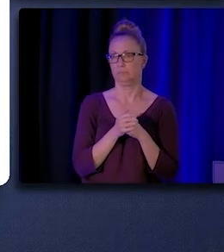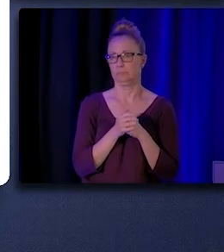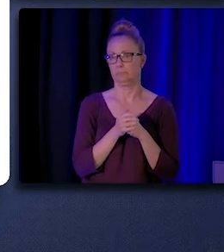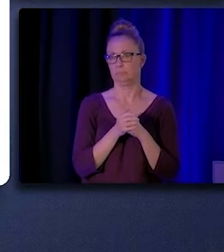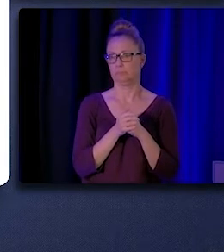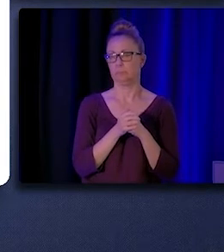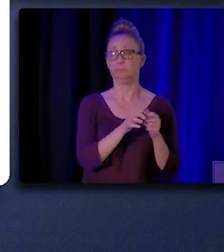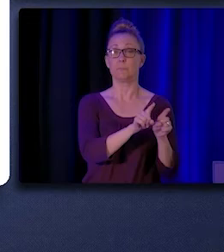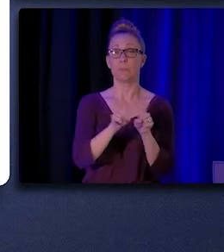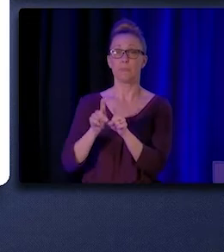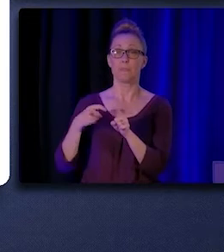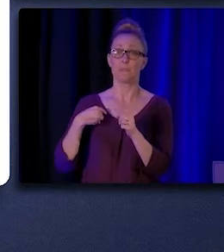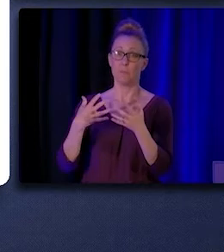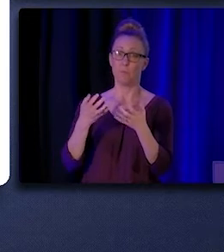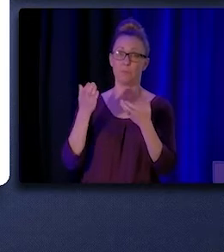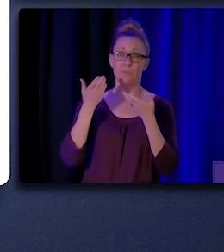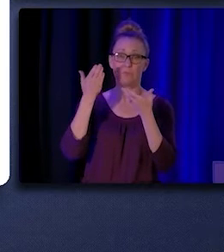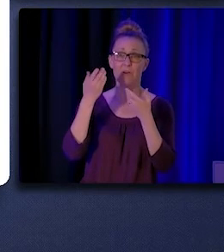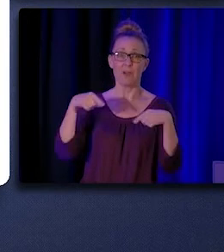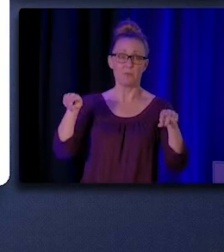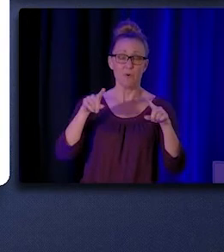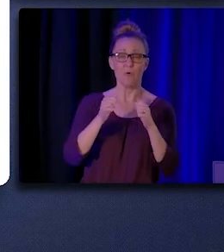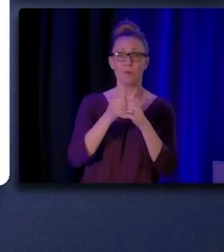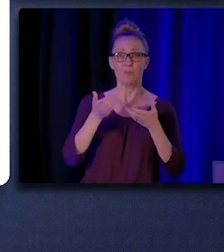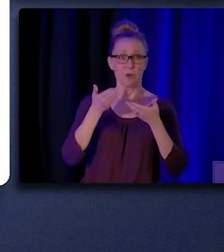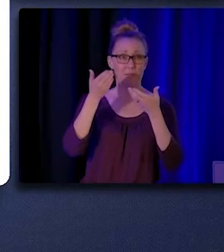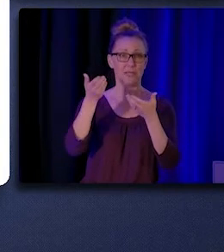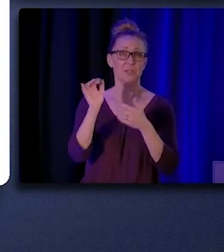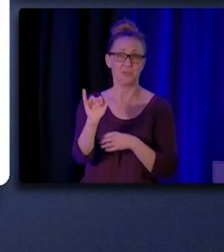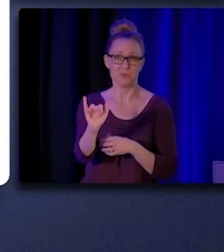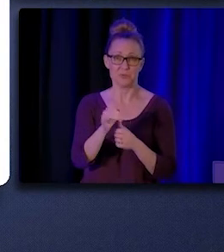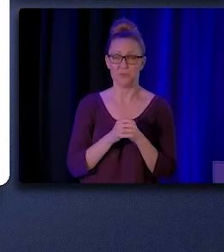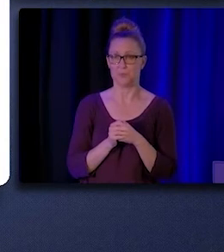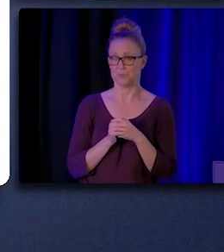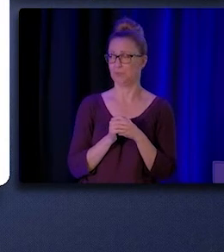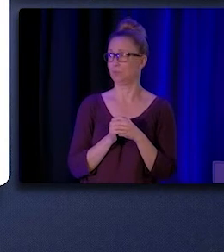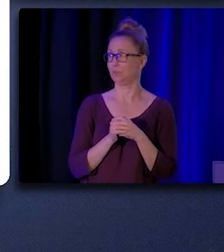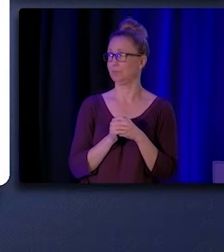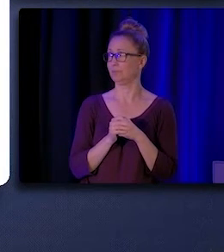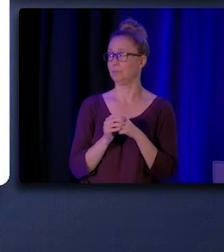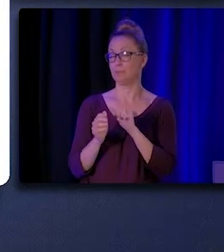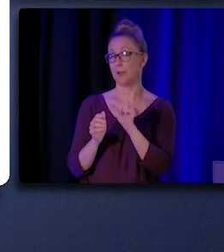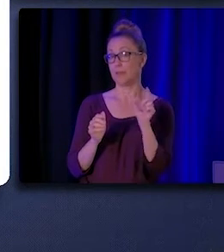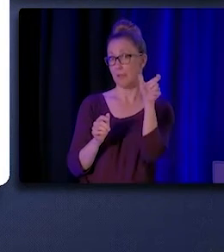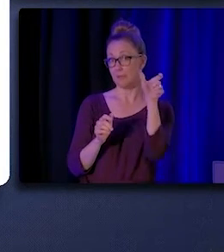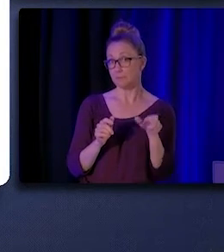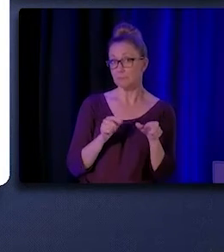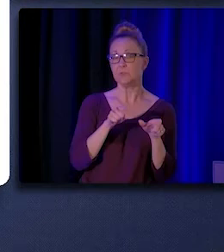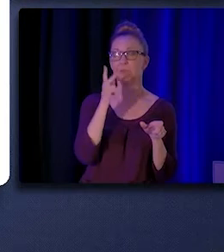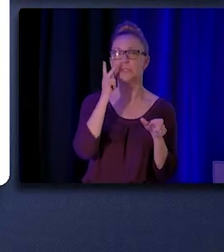I would also like to provide everyone with some recommendations today. The left-hand column shows general recommendations